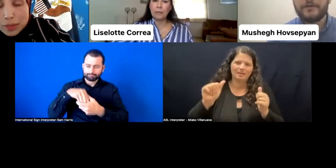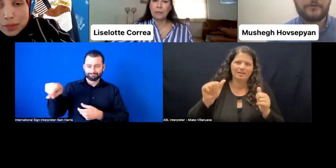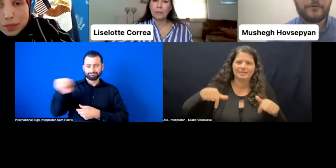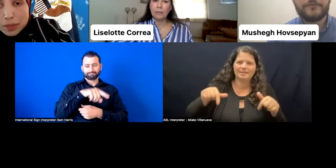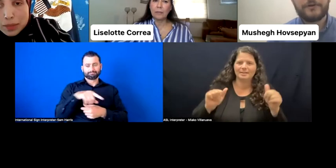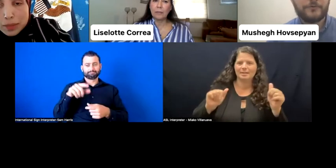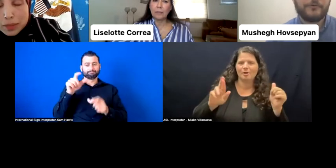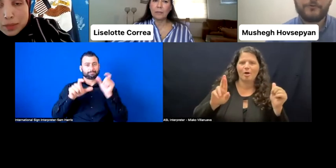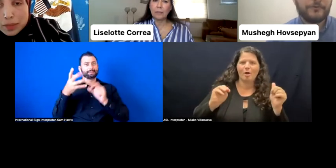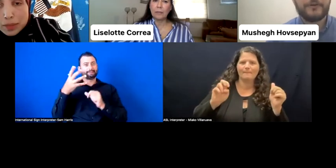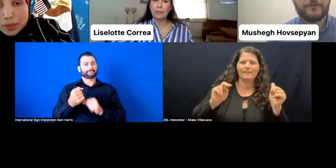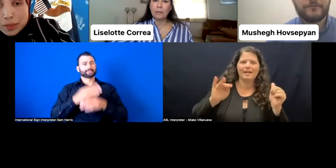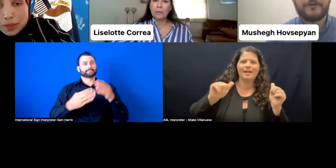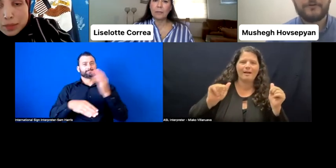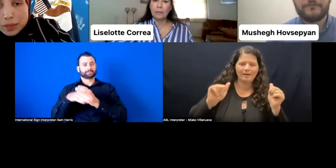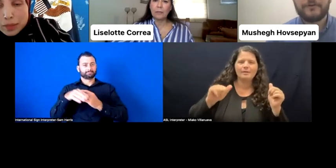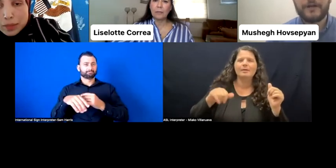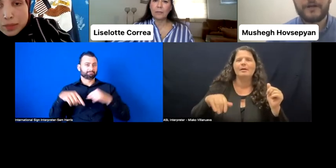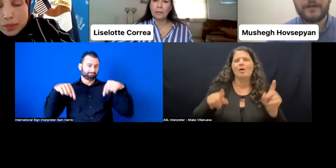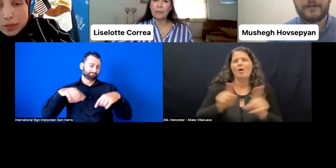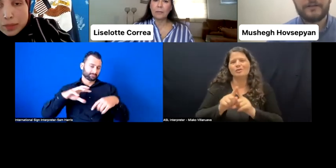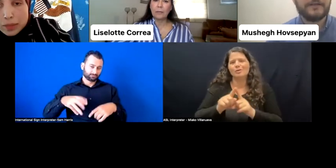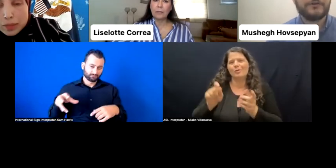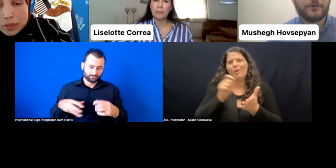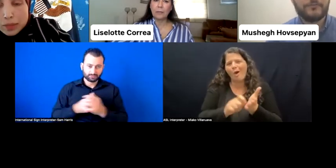co-author or author-- of legal documents